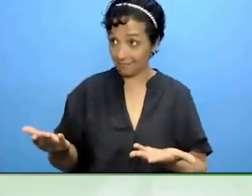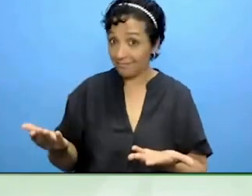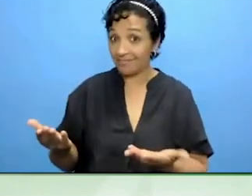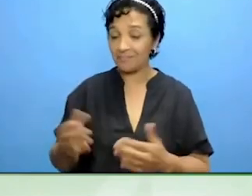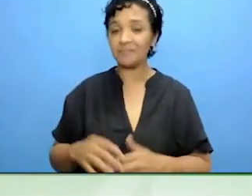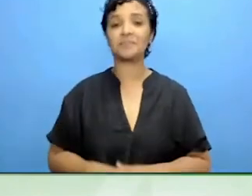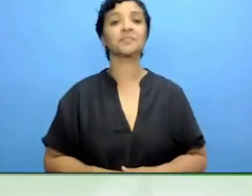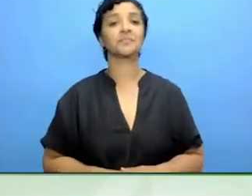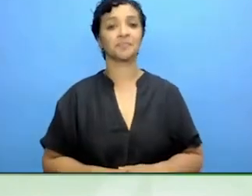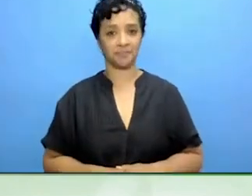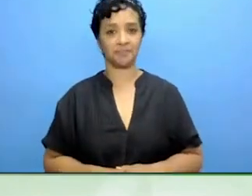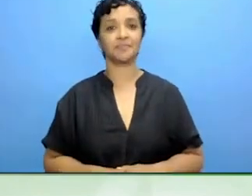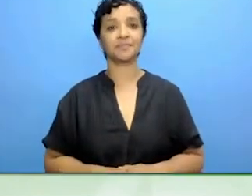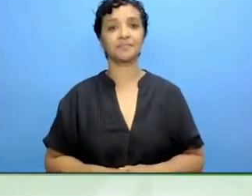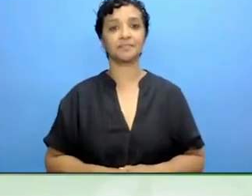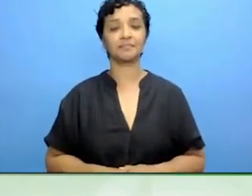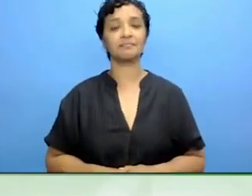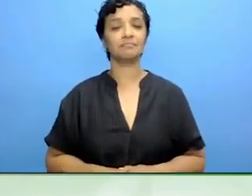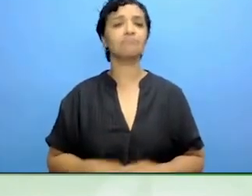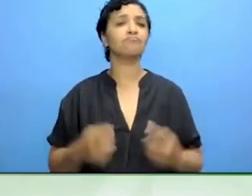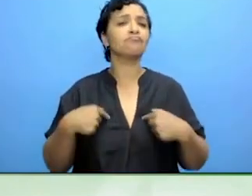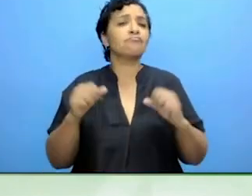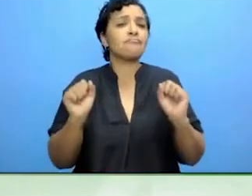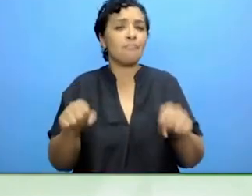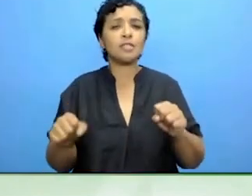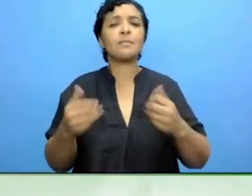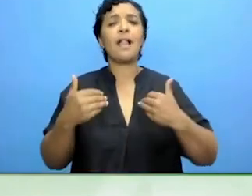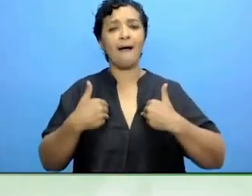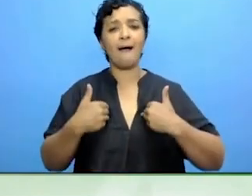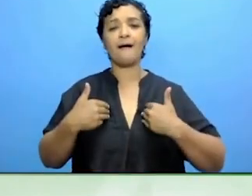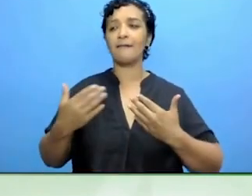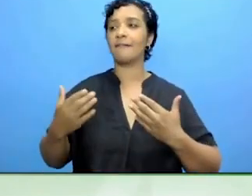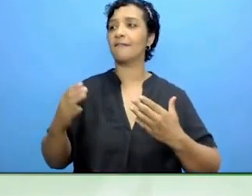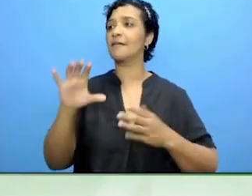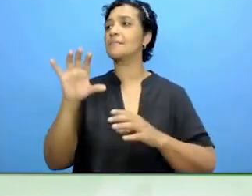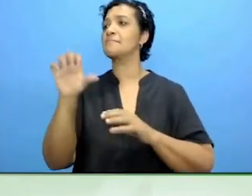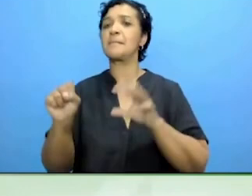There are increasing possibilities to secure, working with national